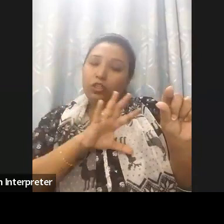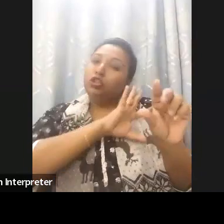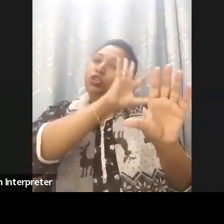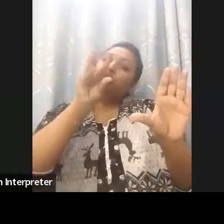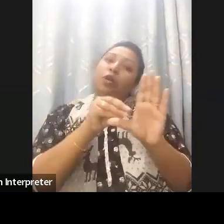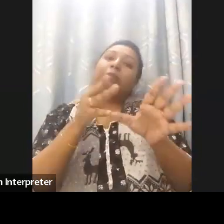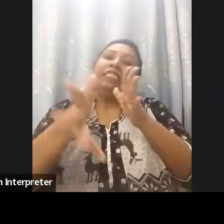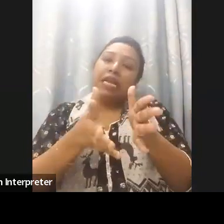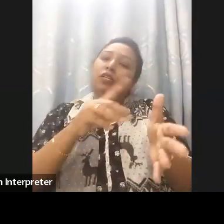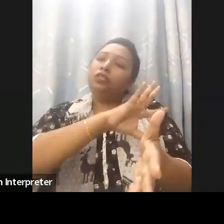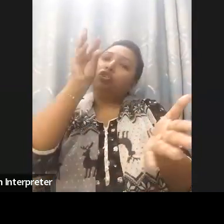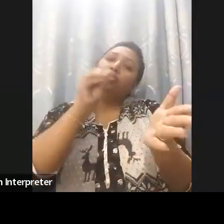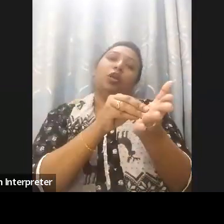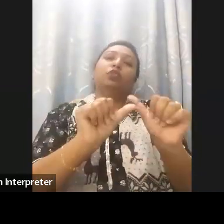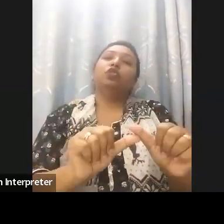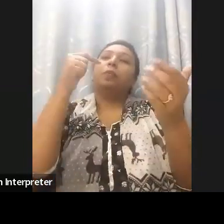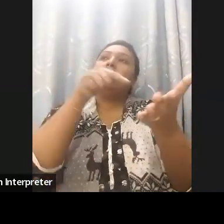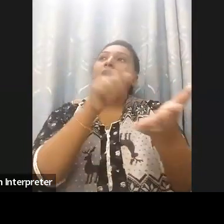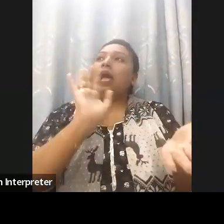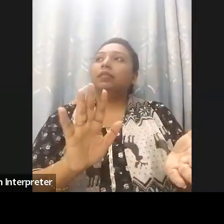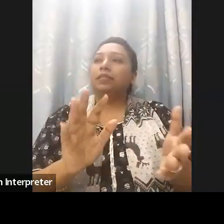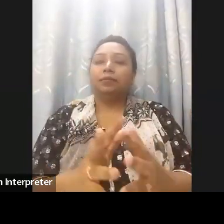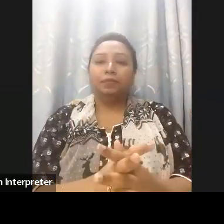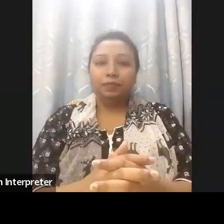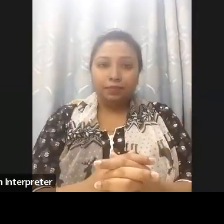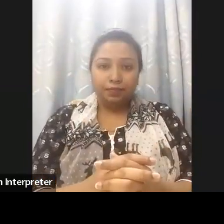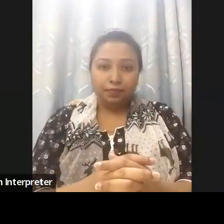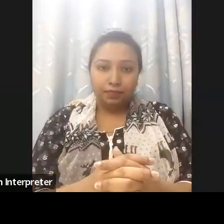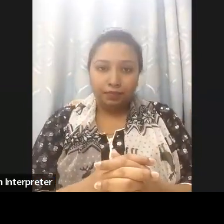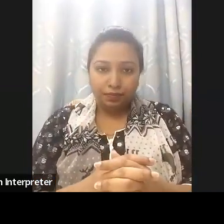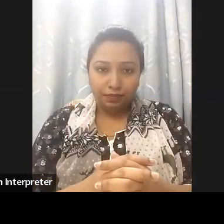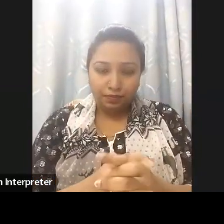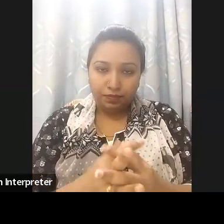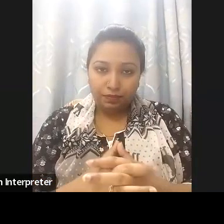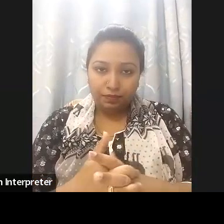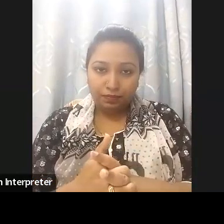disabilities ensures government websites and online services are suitable for the everyone